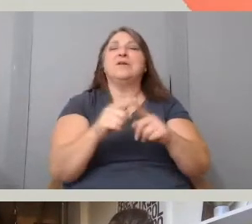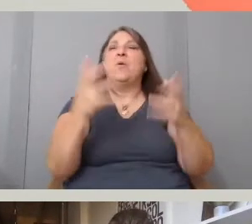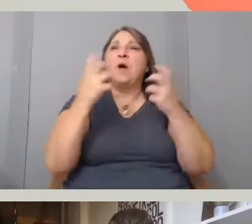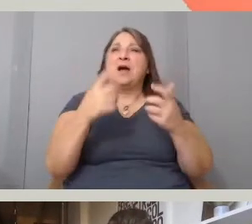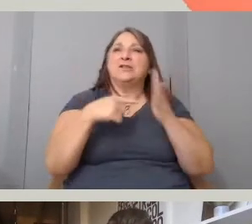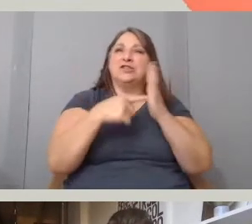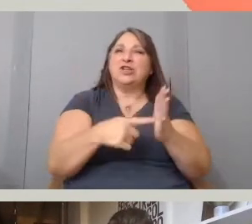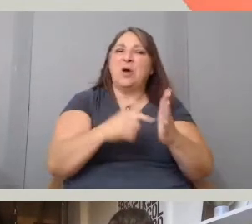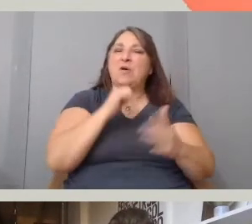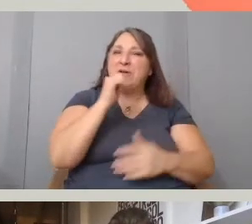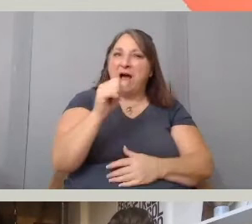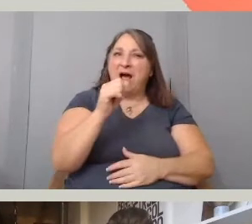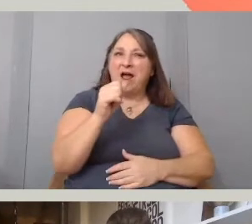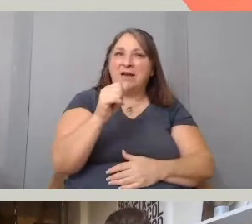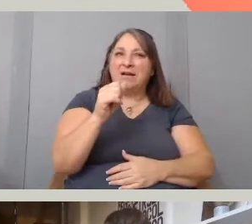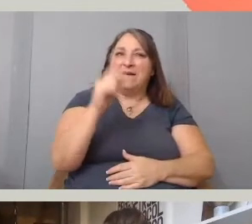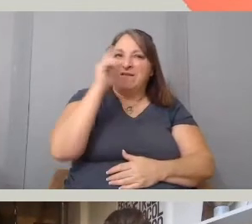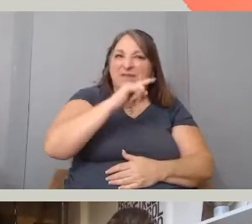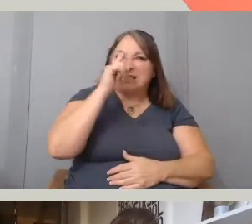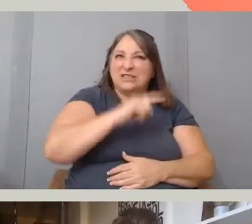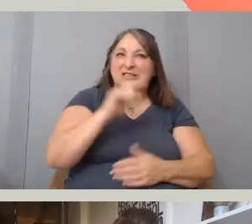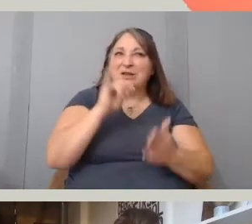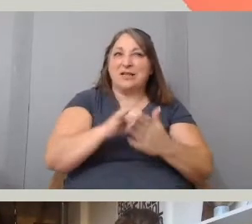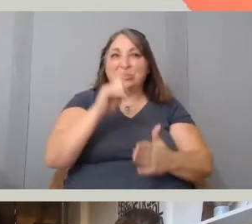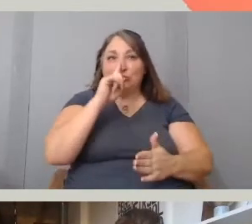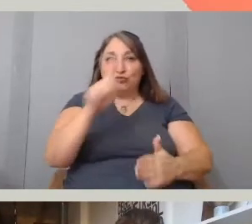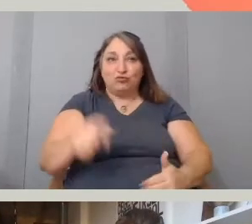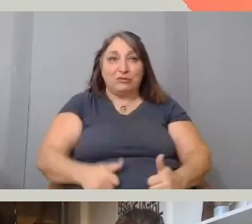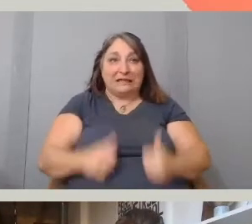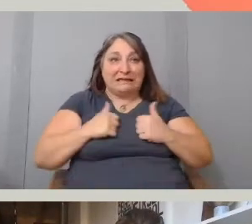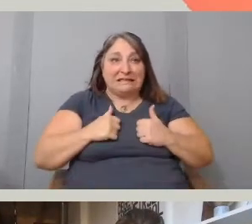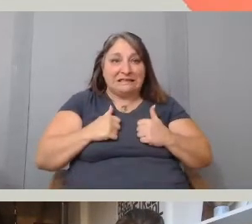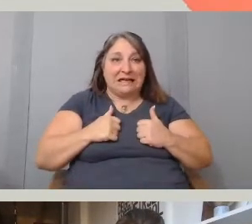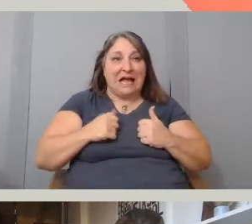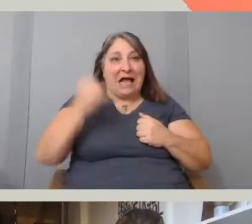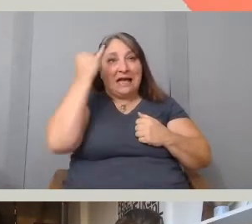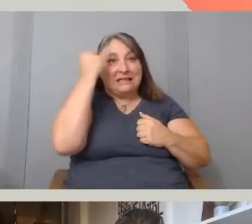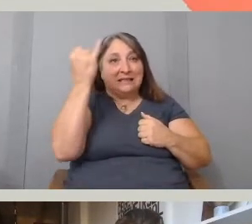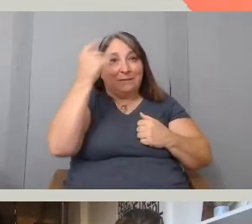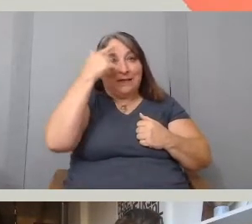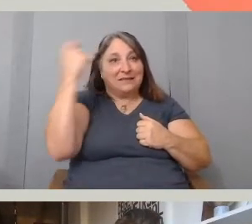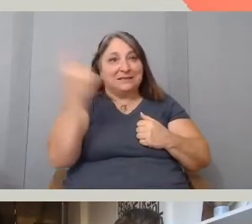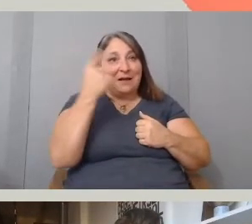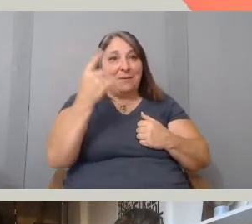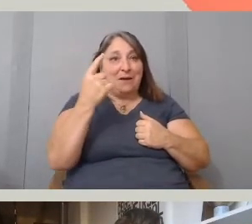and we took this magical realist idea for two reasons. One, because when someone is lost, when someone dies,